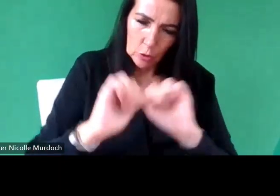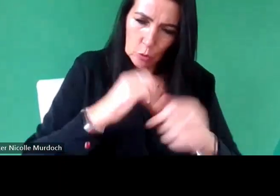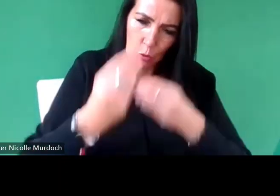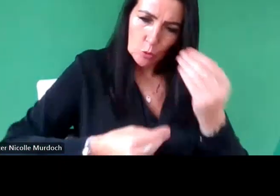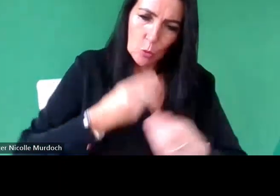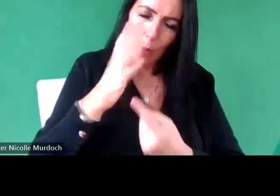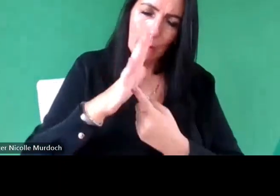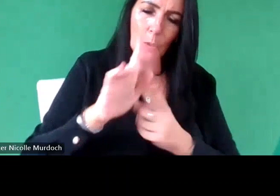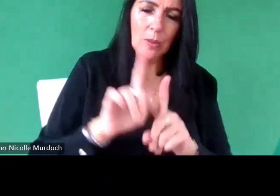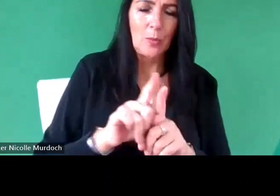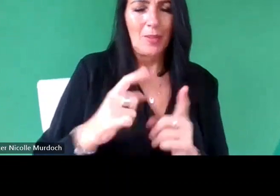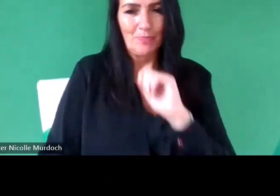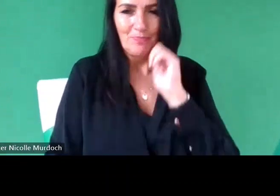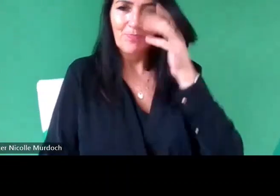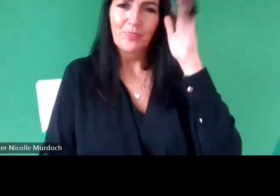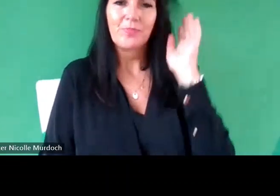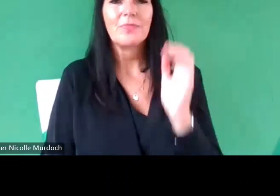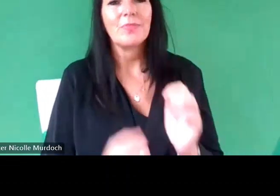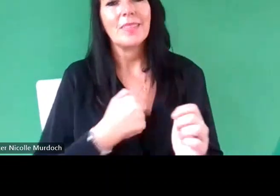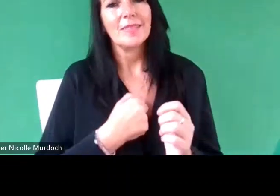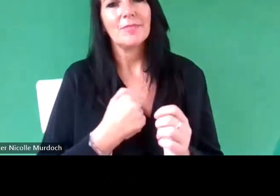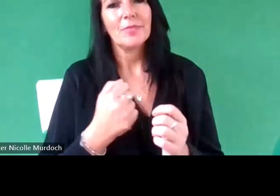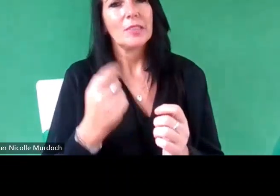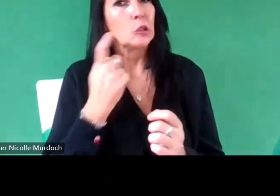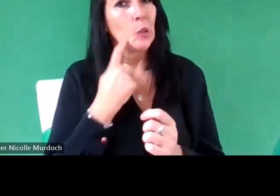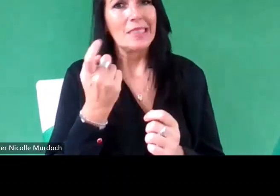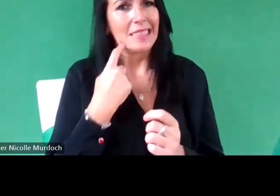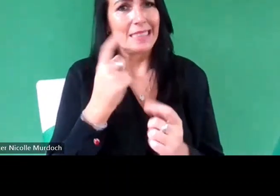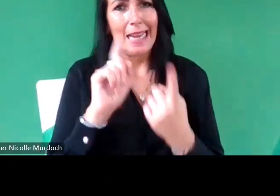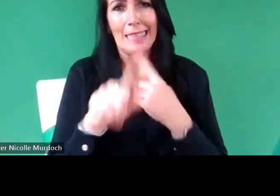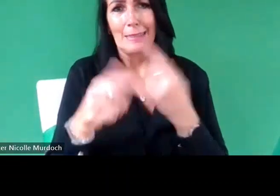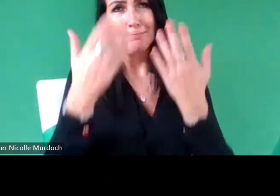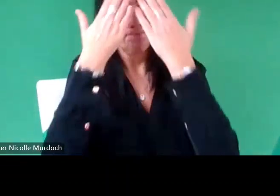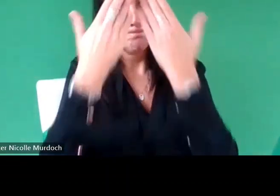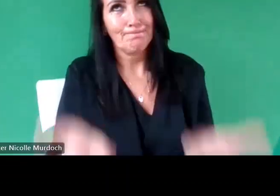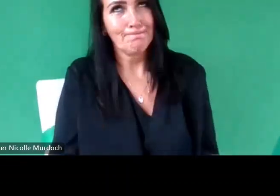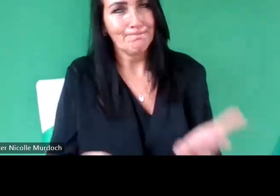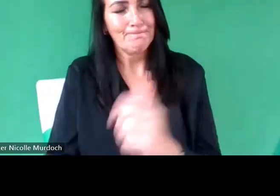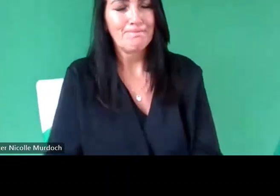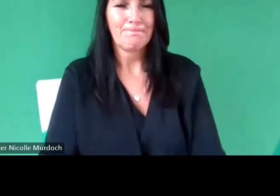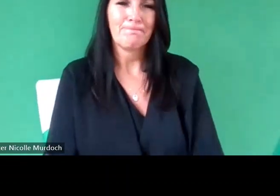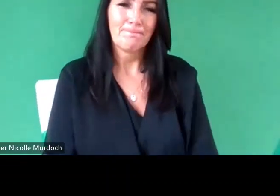by us and that's not an easy thing to do I don't have the exact answer to do that yeah that's a